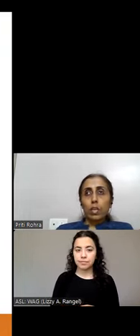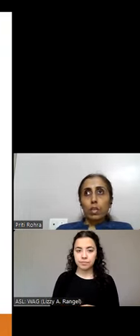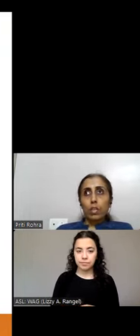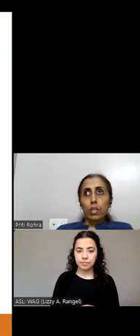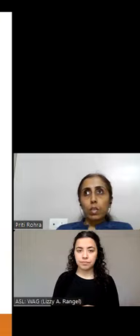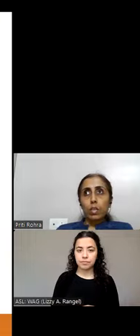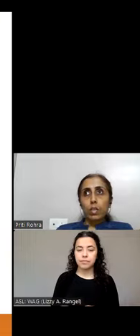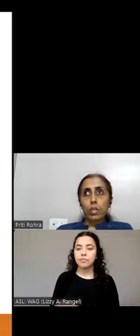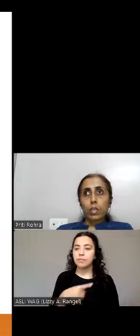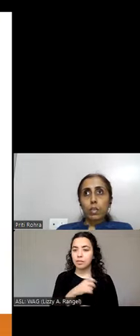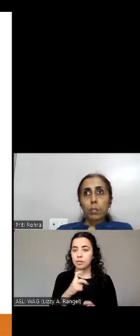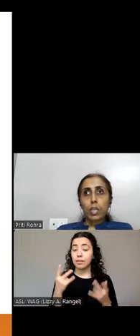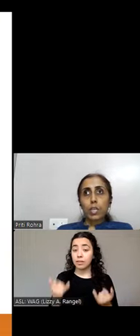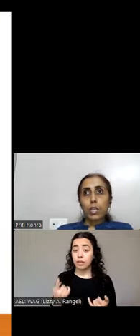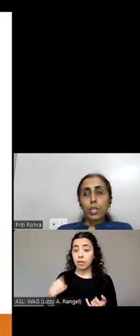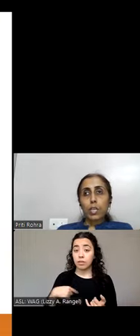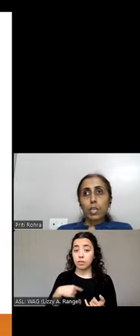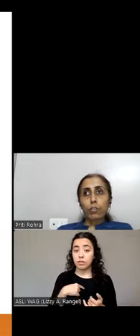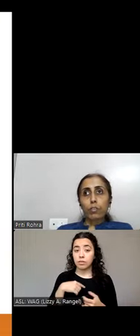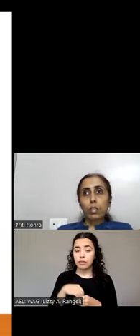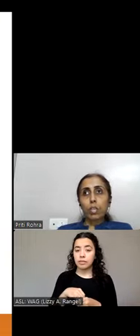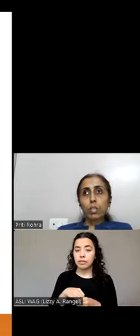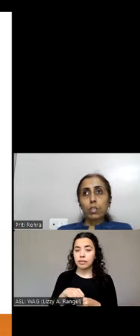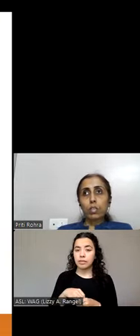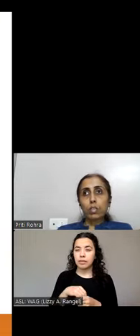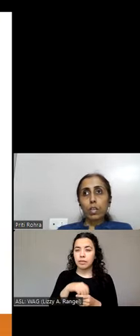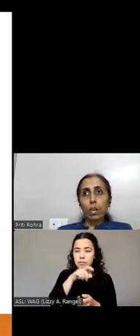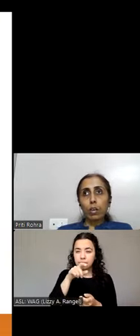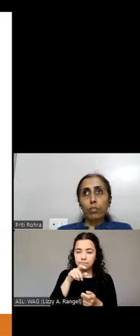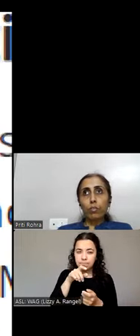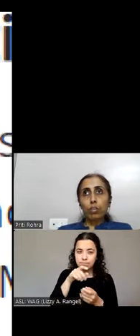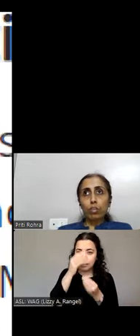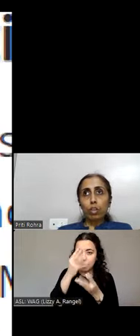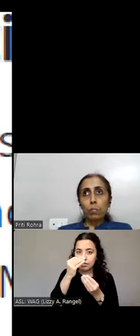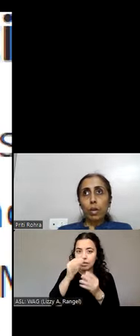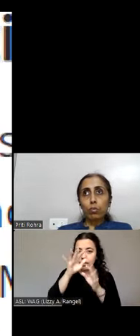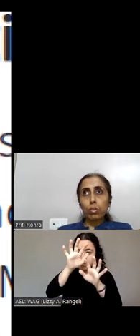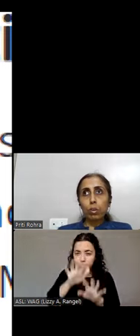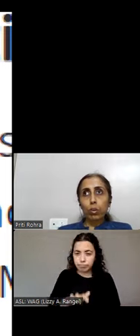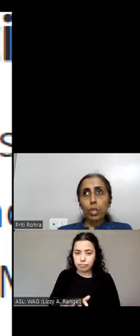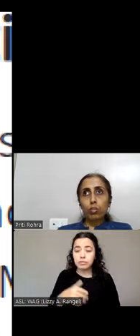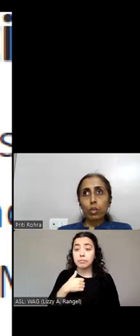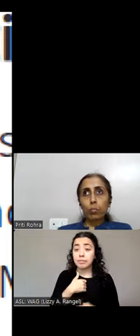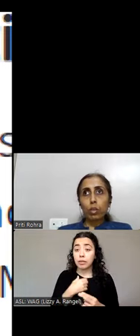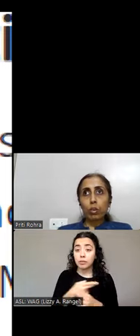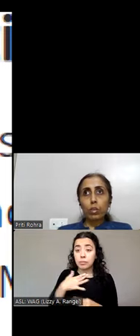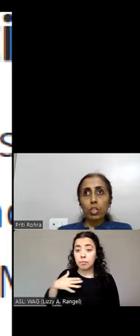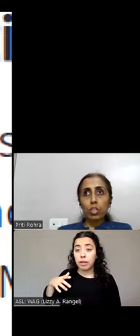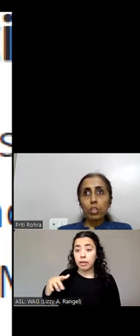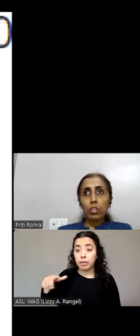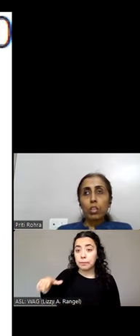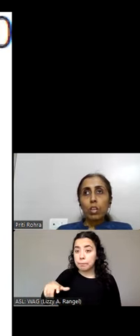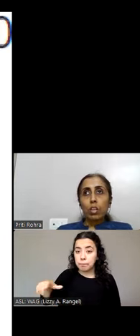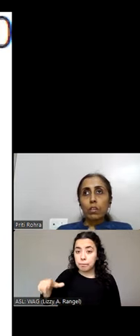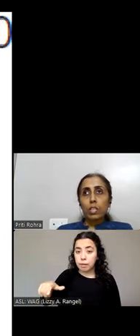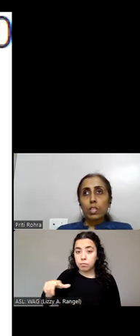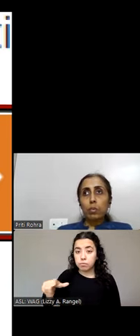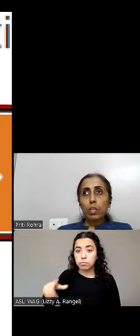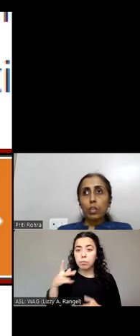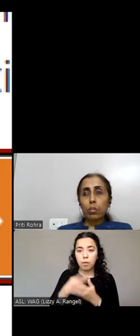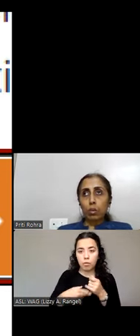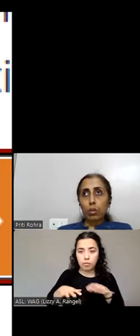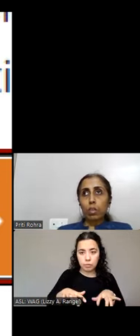are in the main content area. If you see now I'm using my mouse. So I'm doing a combination. It